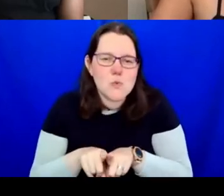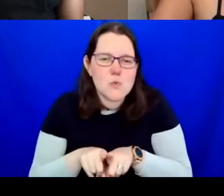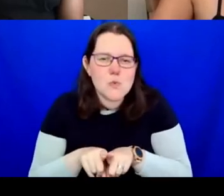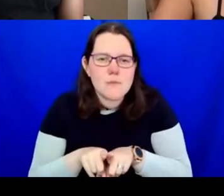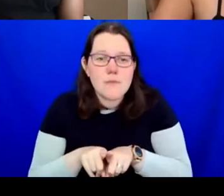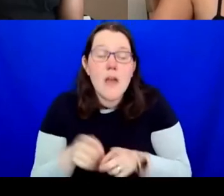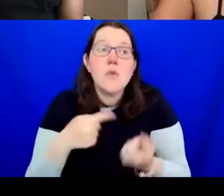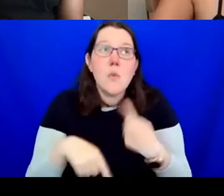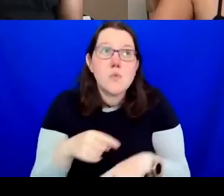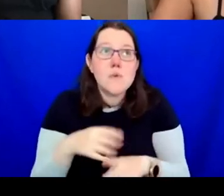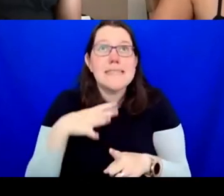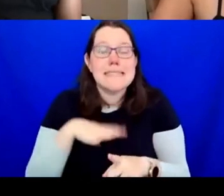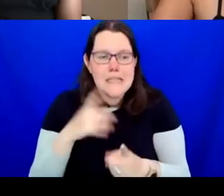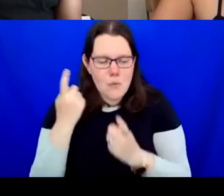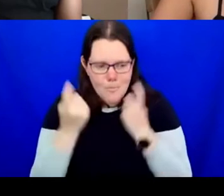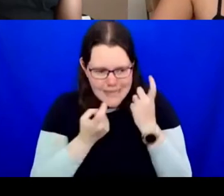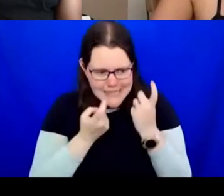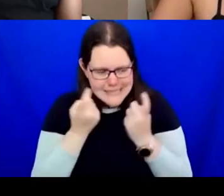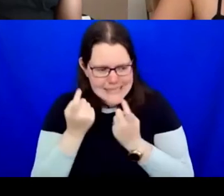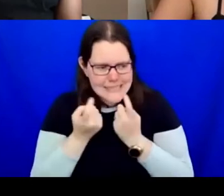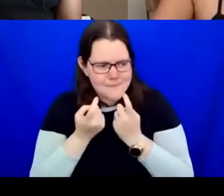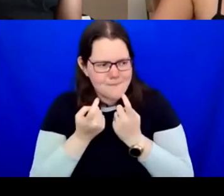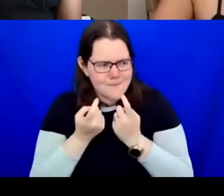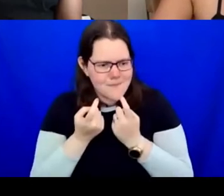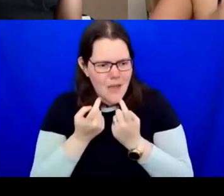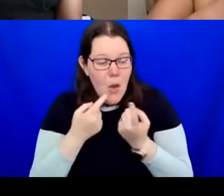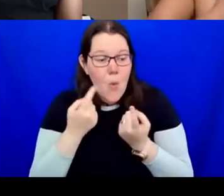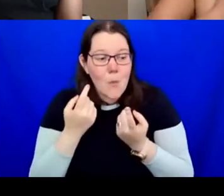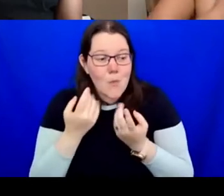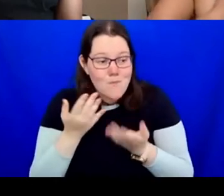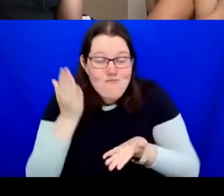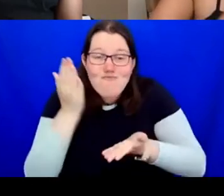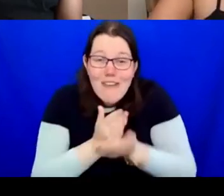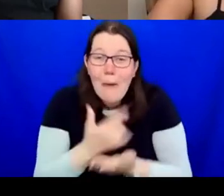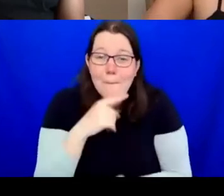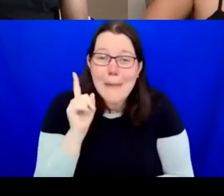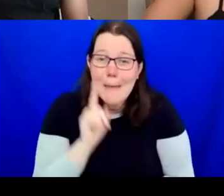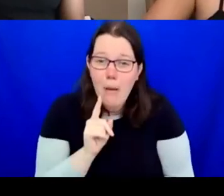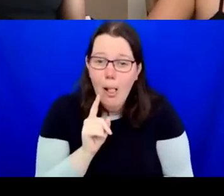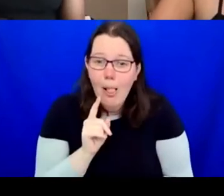actually asking for behavioural change which is real people's beingness, then an institution